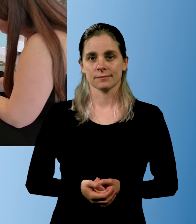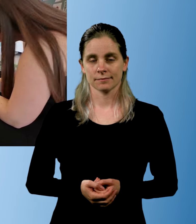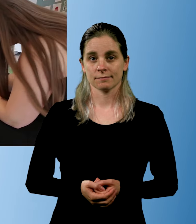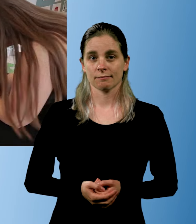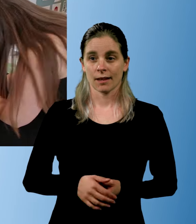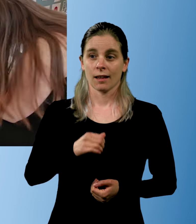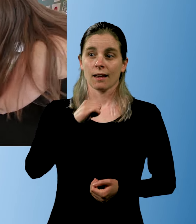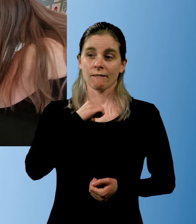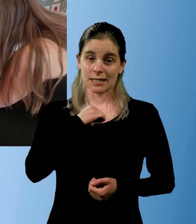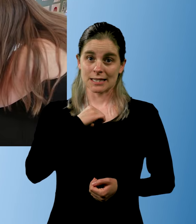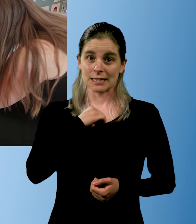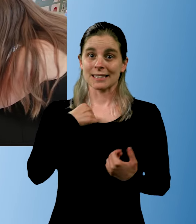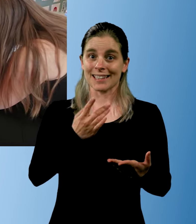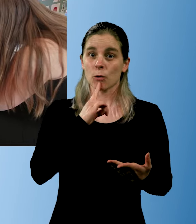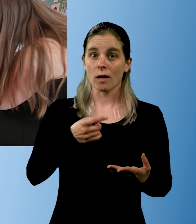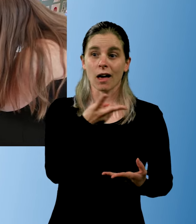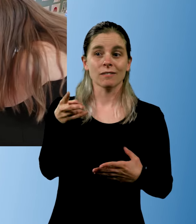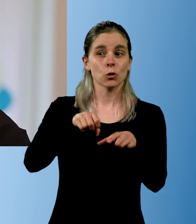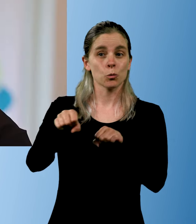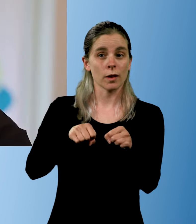My advice to other municipalities-